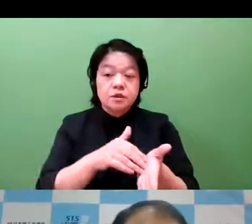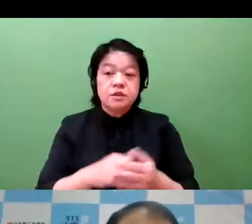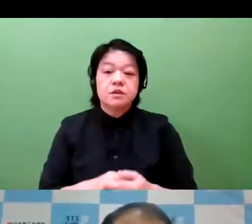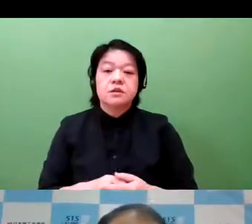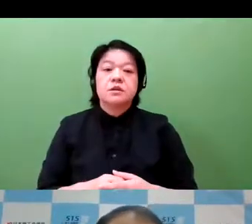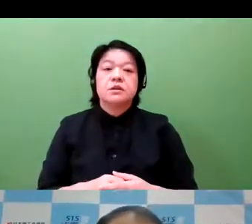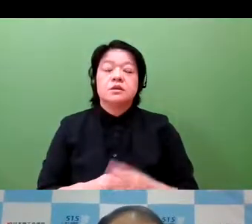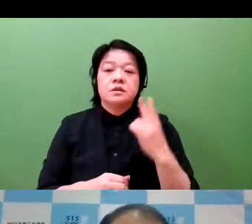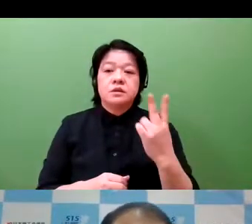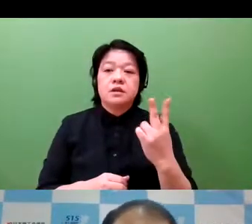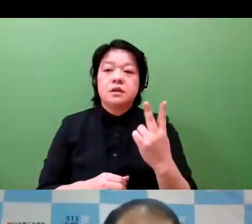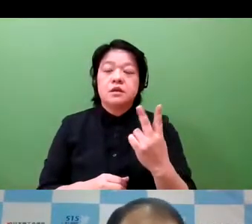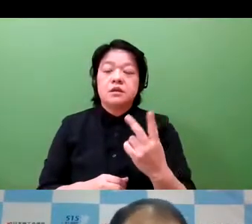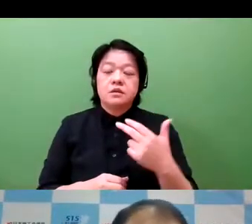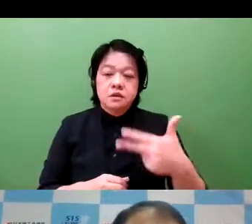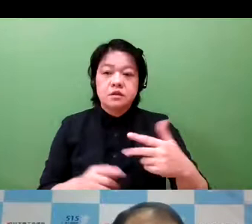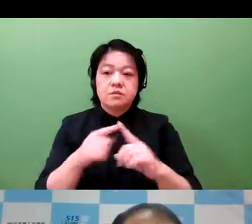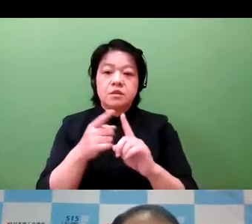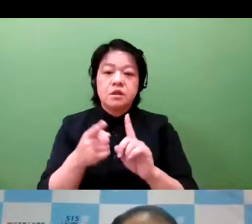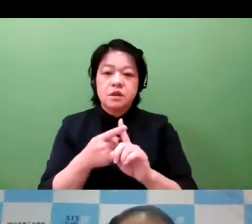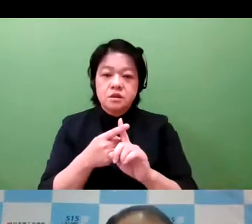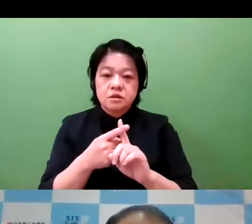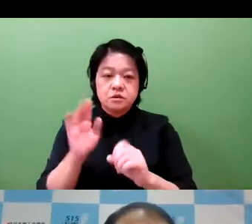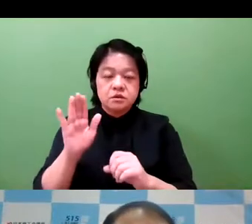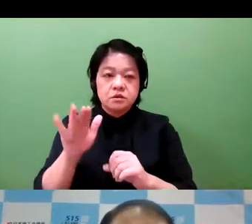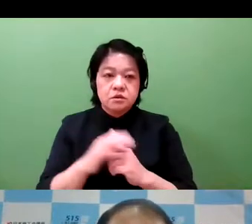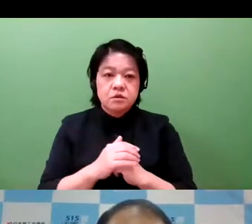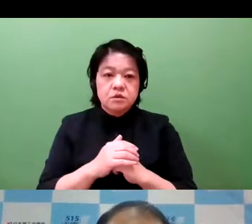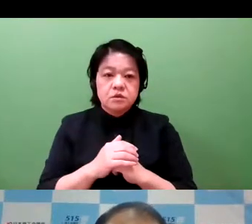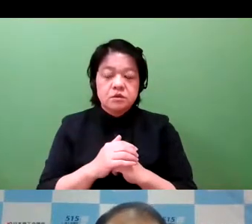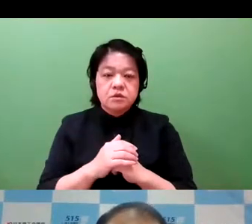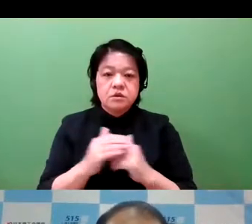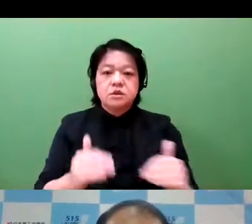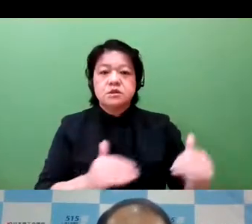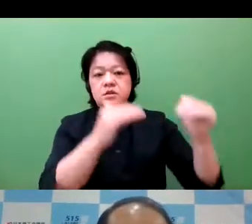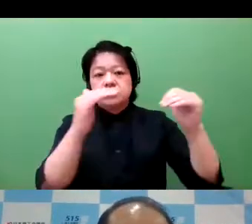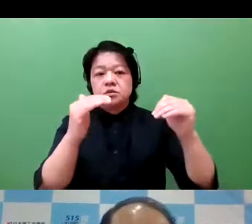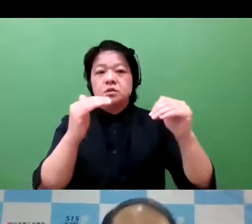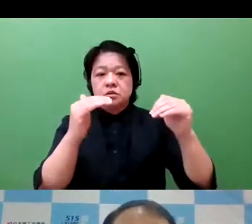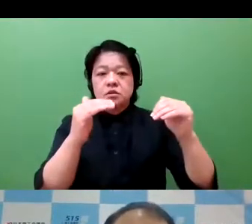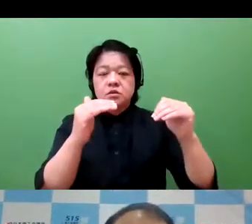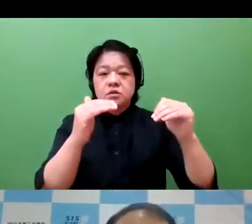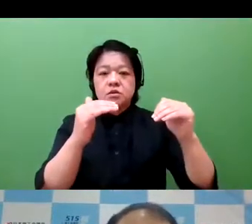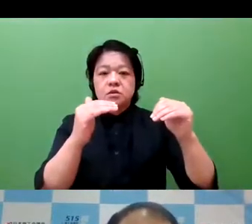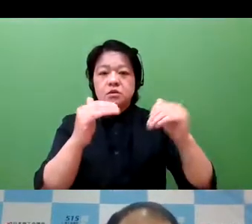IP management is therefore very crucial. On page 7 and onwards, I've indicated